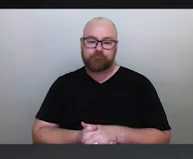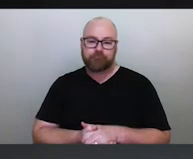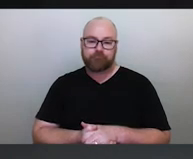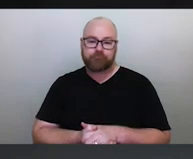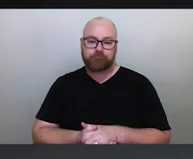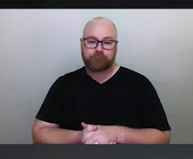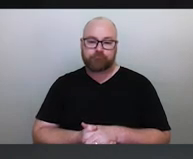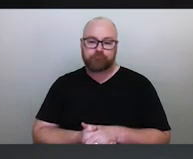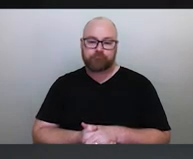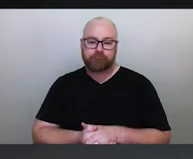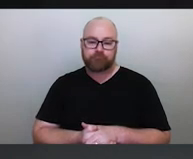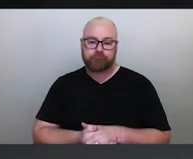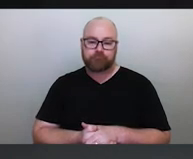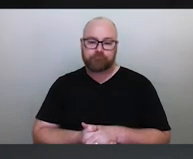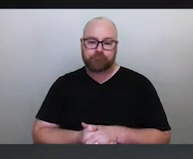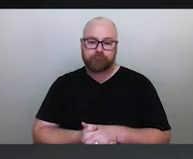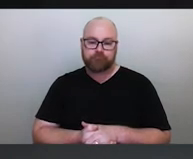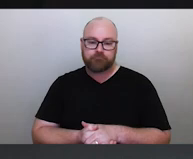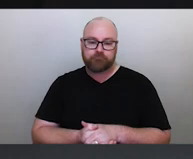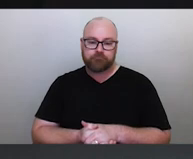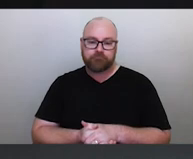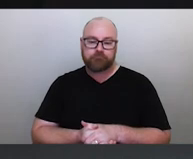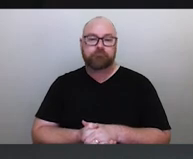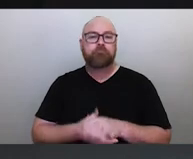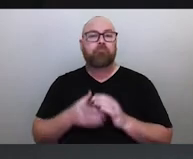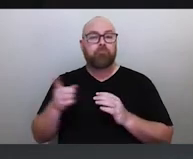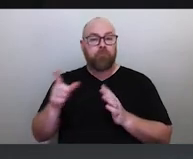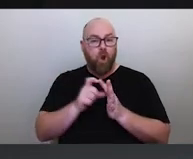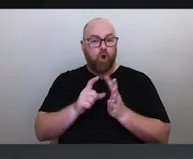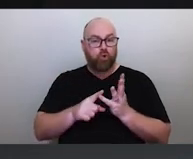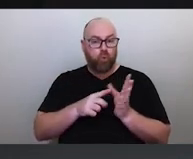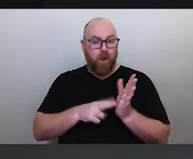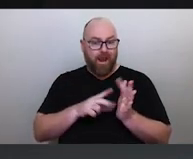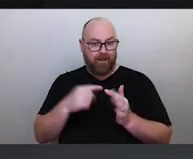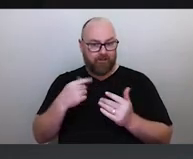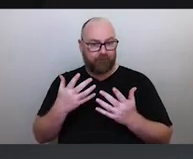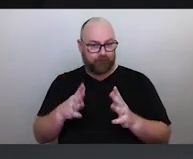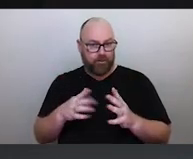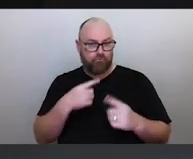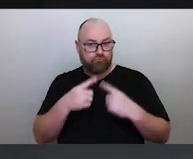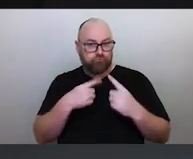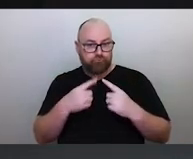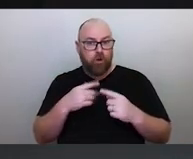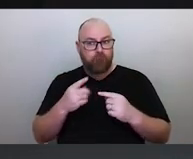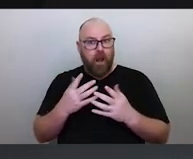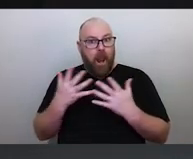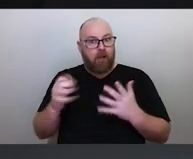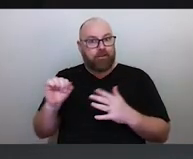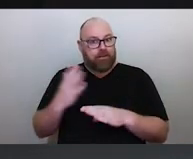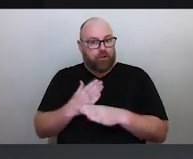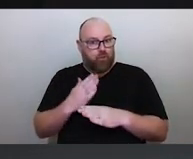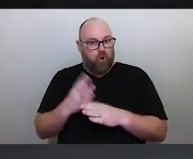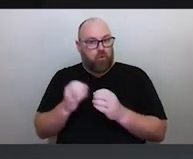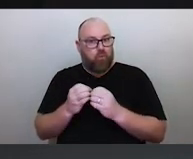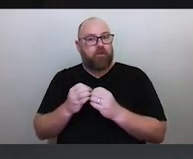okay. So Duane has explained to us a large amount of his work with the Torres Strait. Uncle Jimmy,